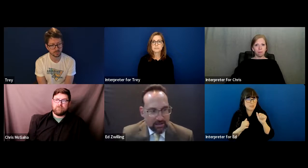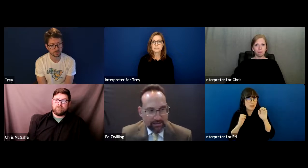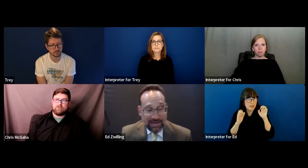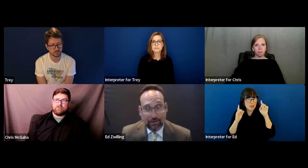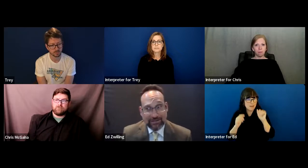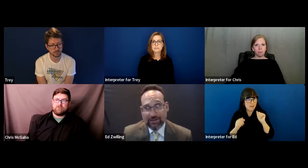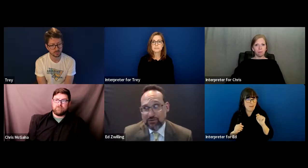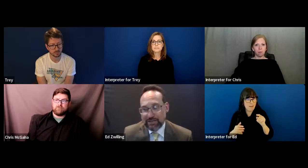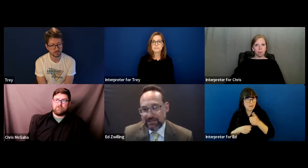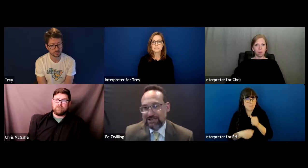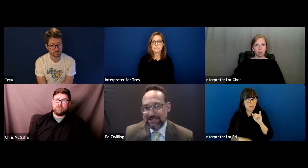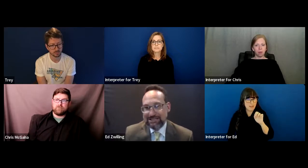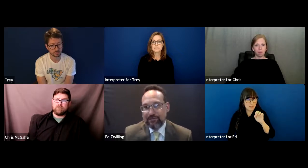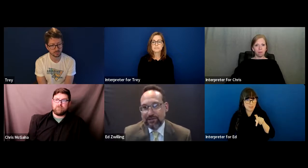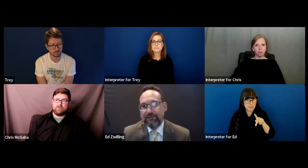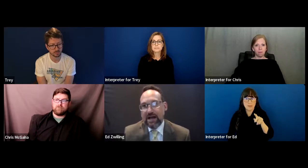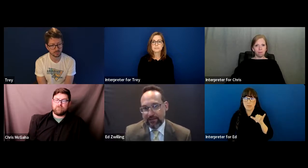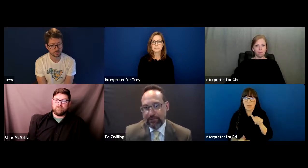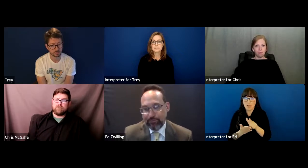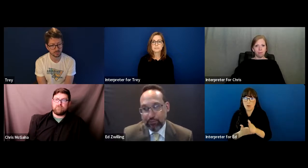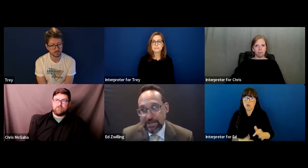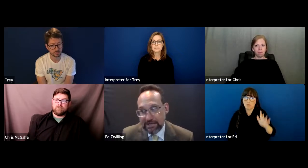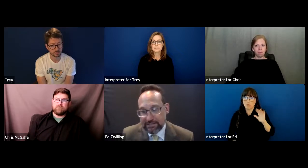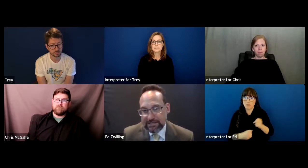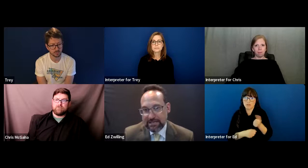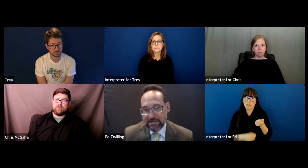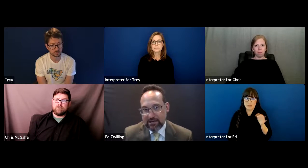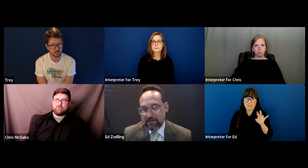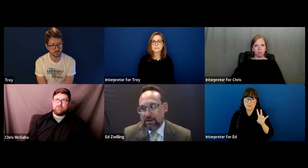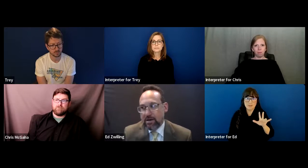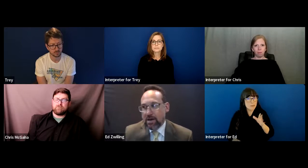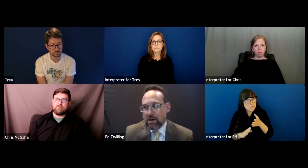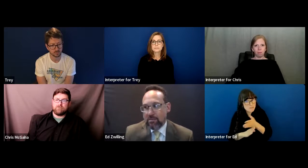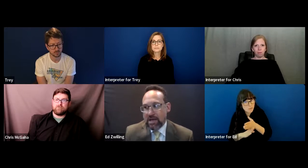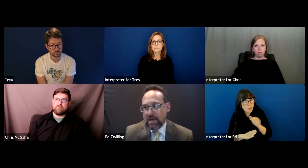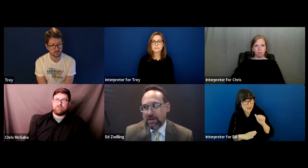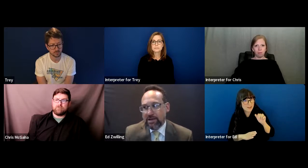And that law actually goes back to 1975. It predates the ADA.